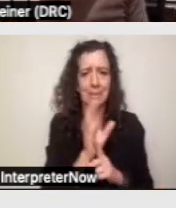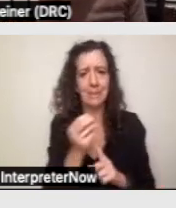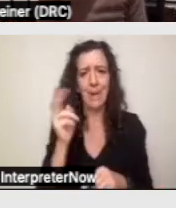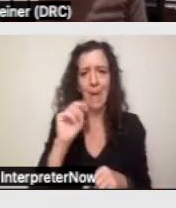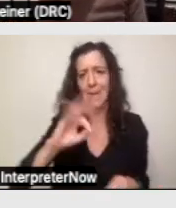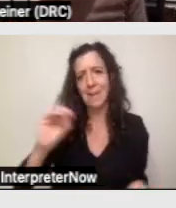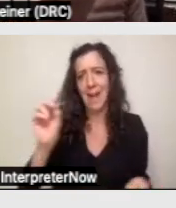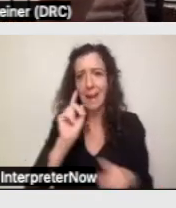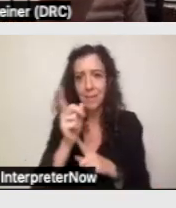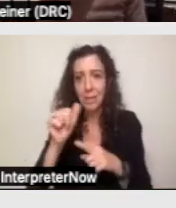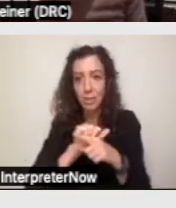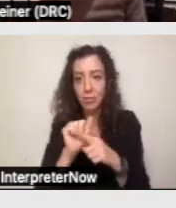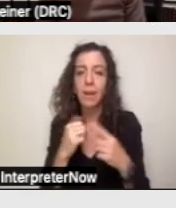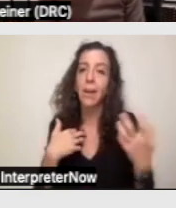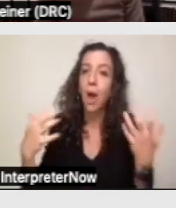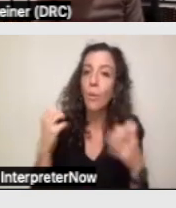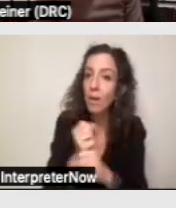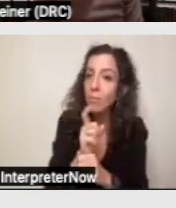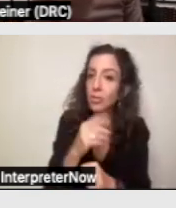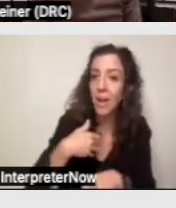to make sure we leave time for questions.